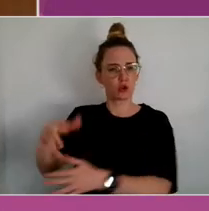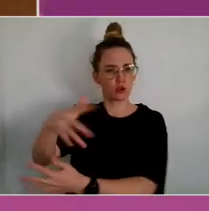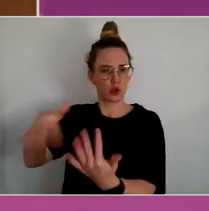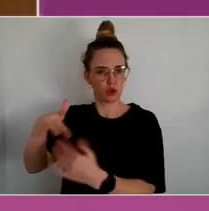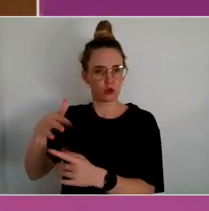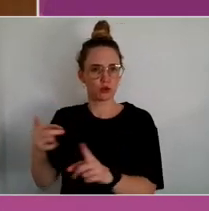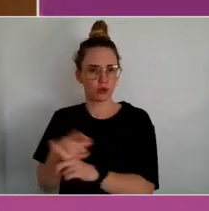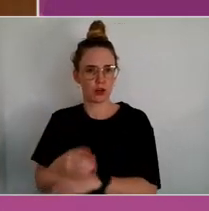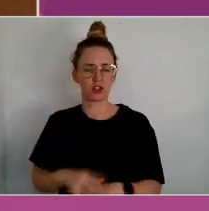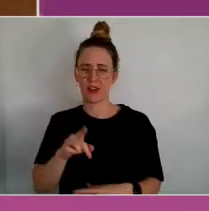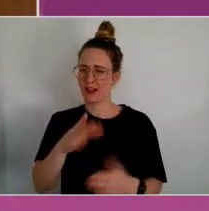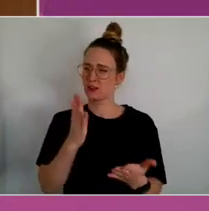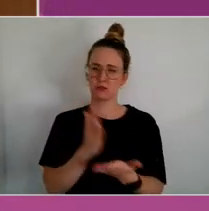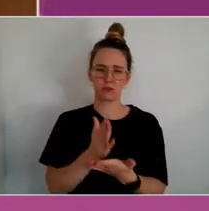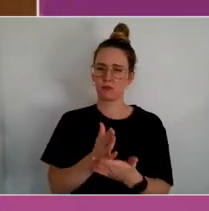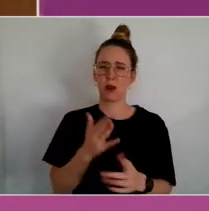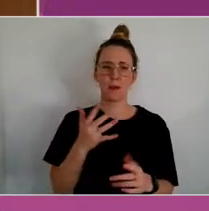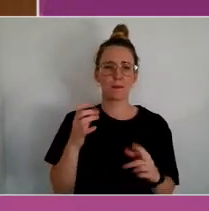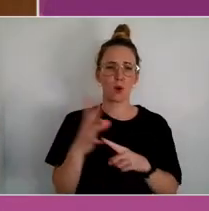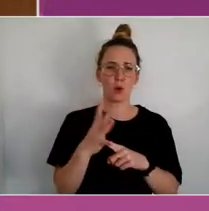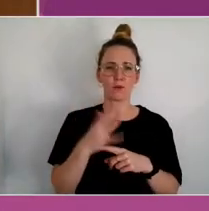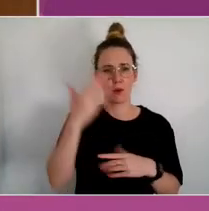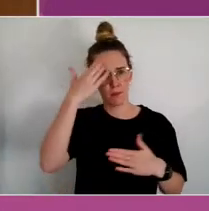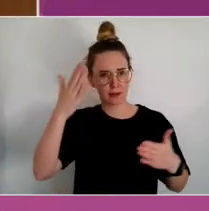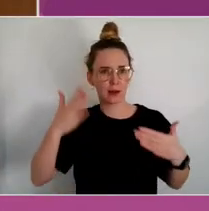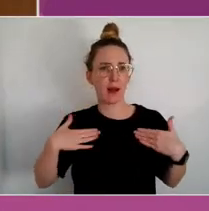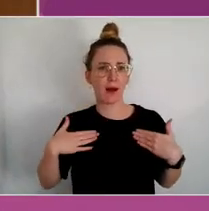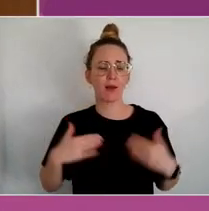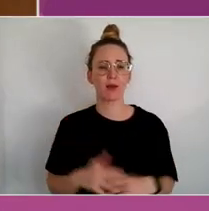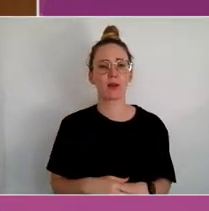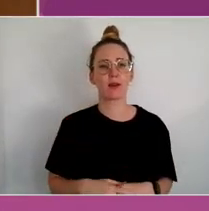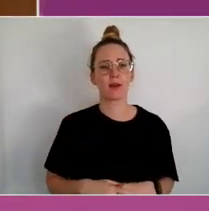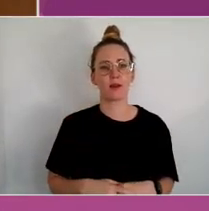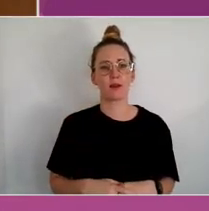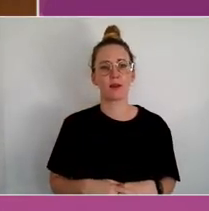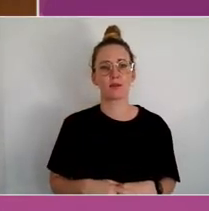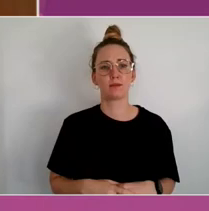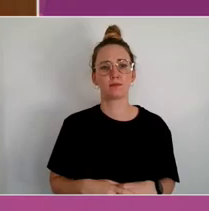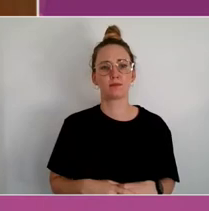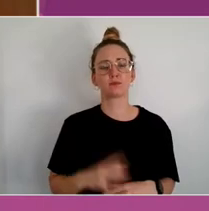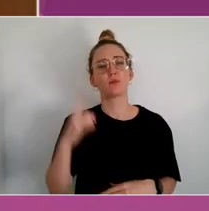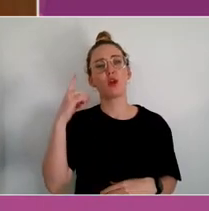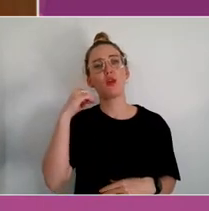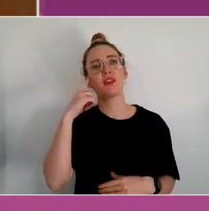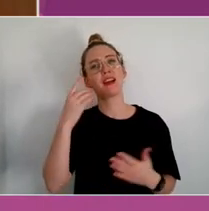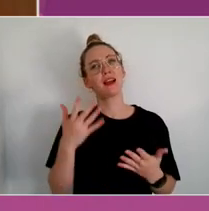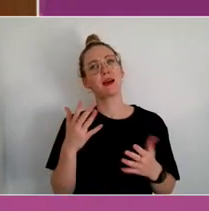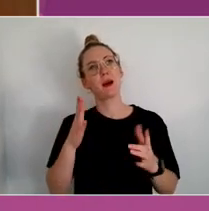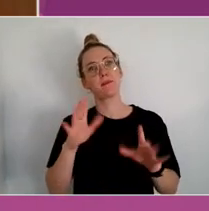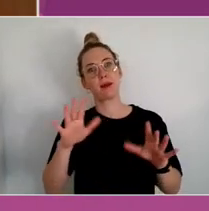So I think it's about thinking about the broader national agenda and our health agenda and